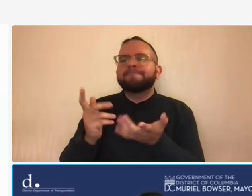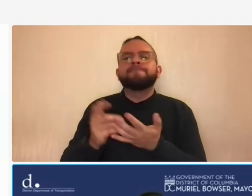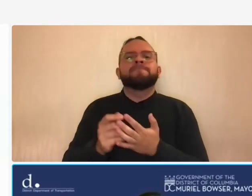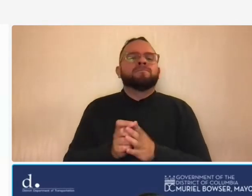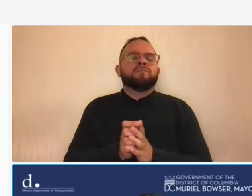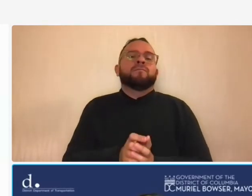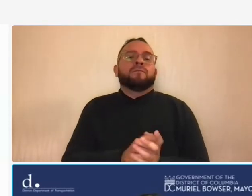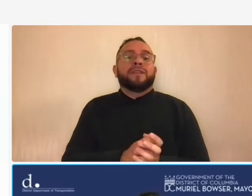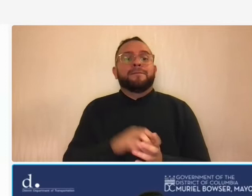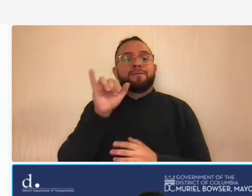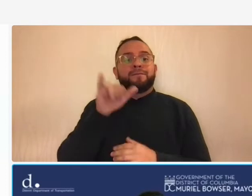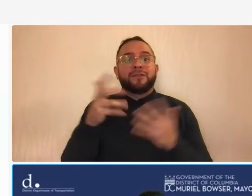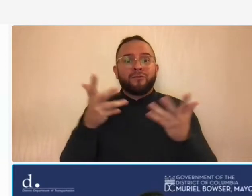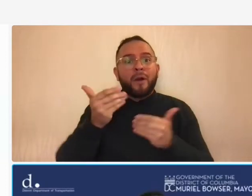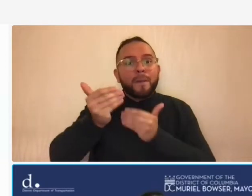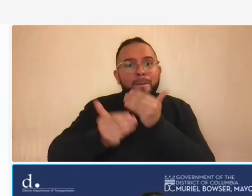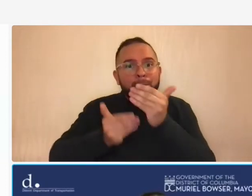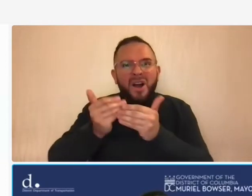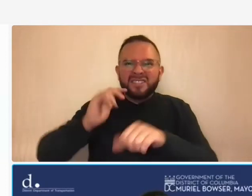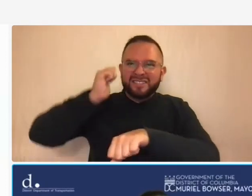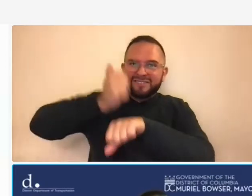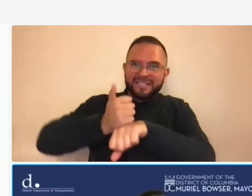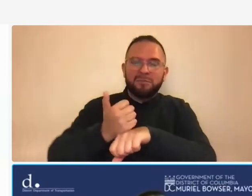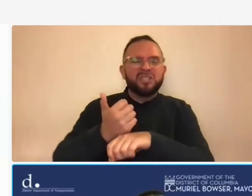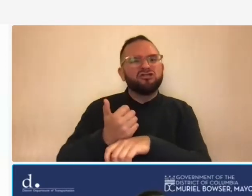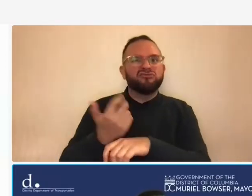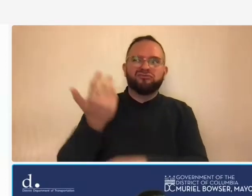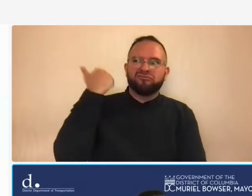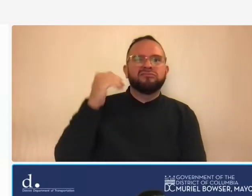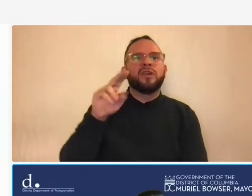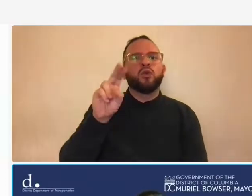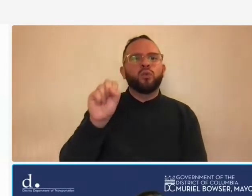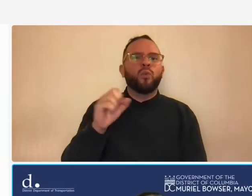a procurement process that was established by the united states congress as part of what is called